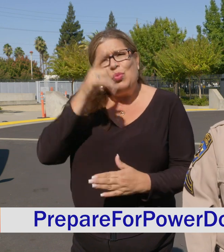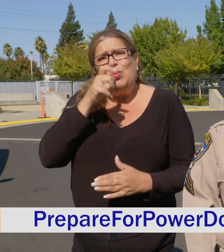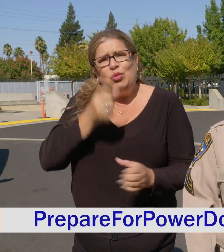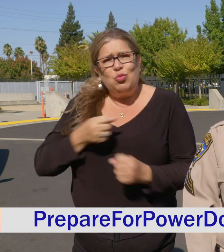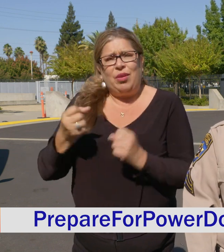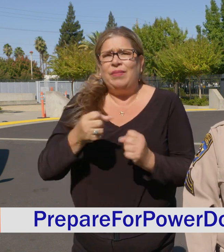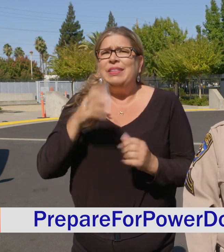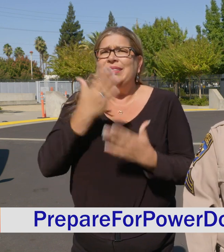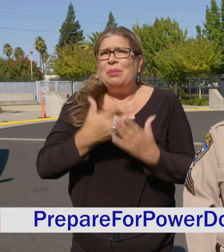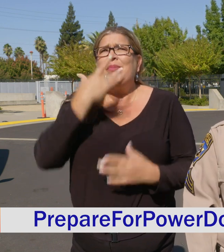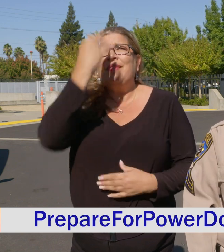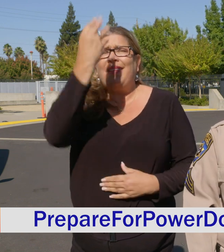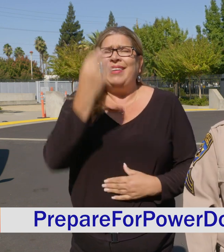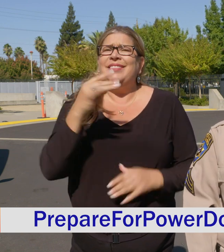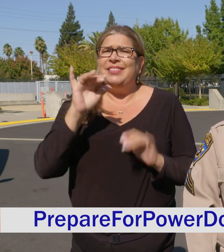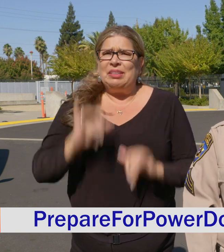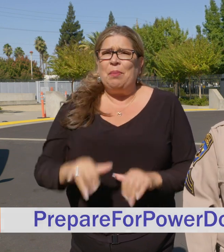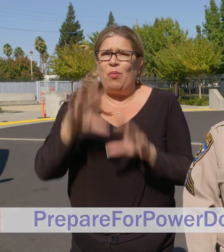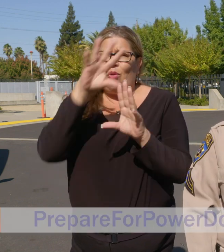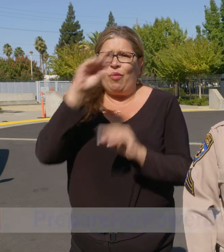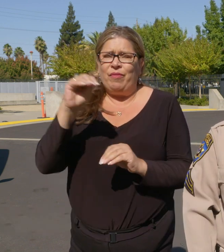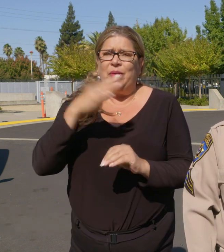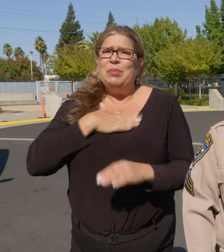please drive with caution